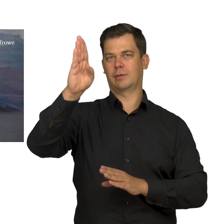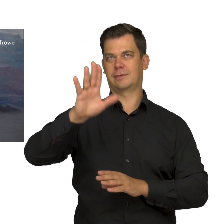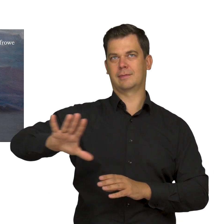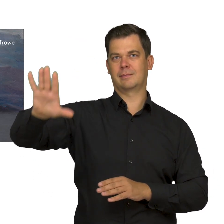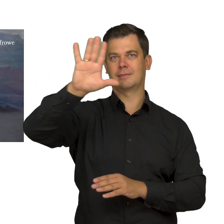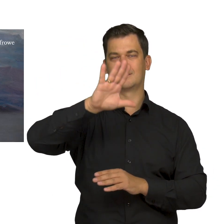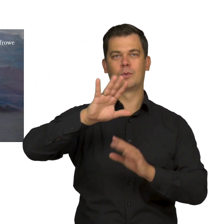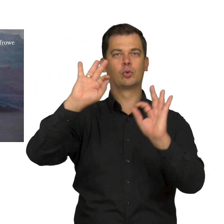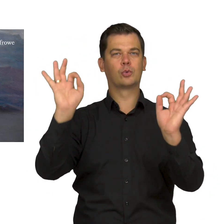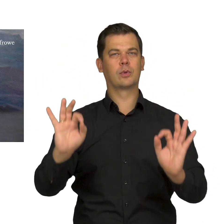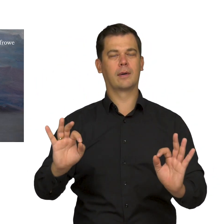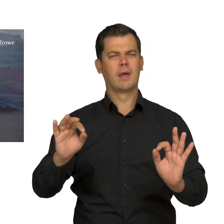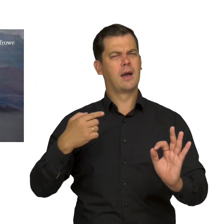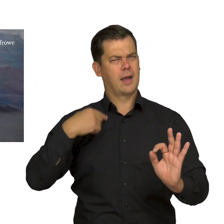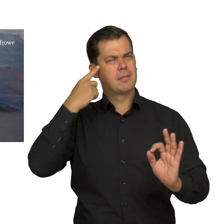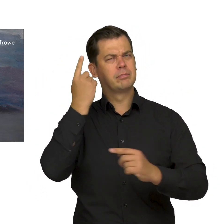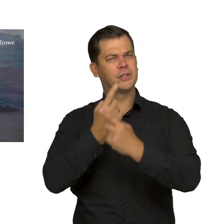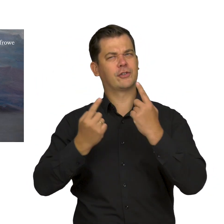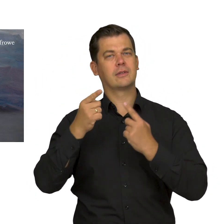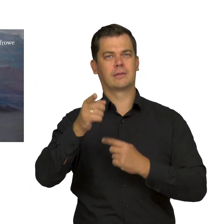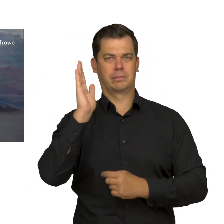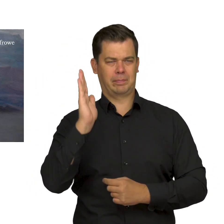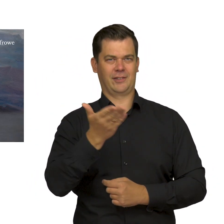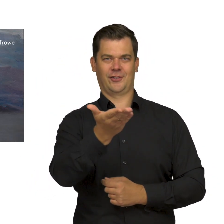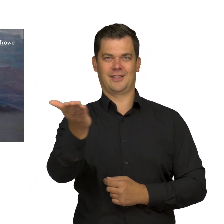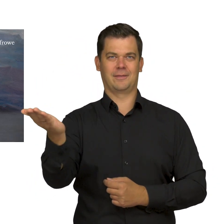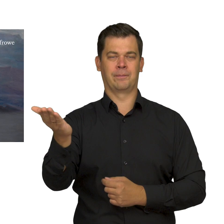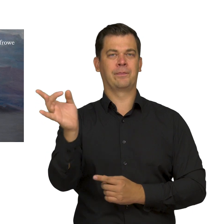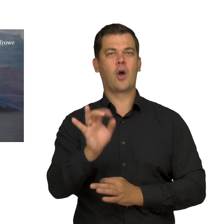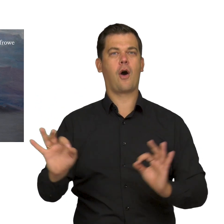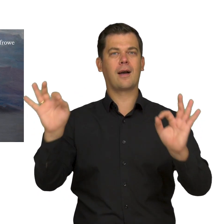but I hope you have an opportunity to explore them on your own